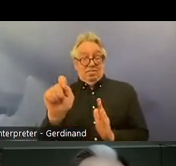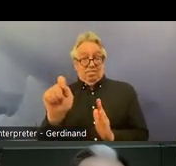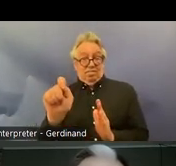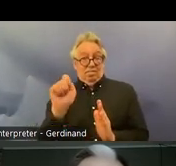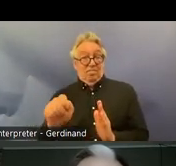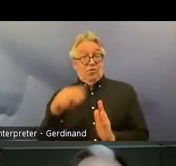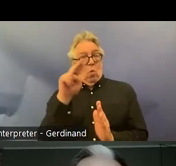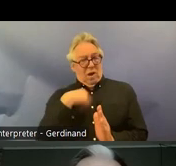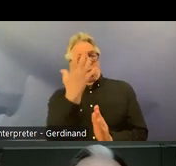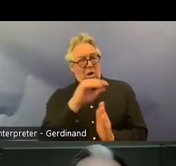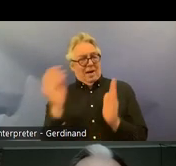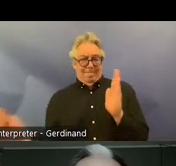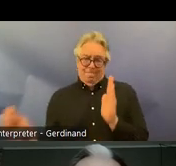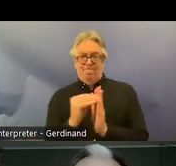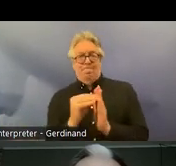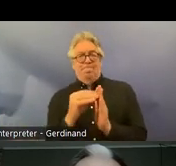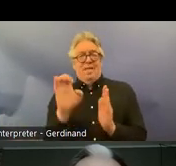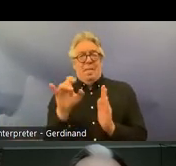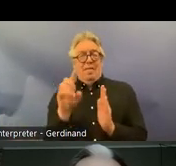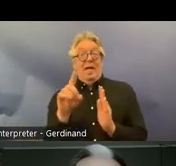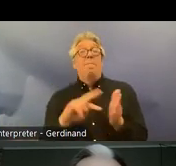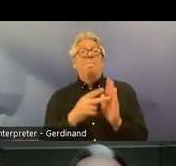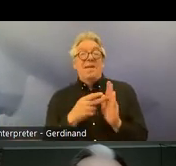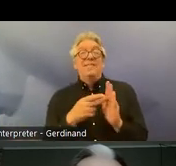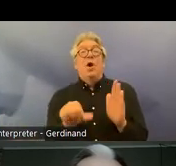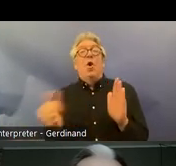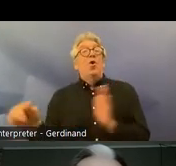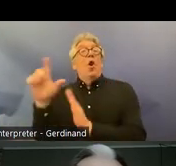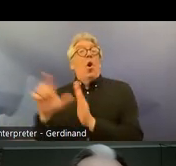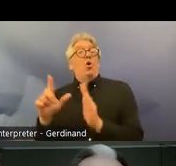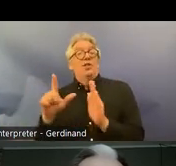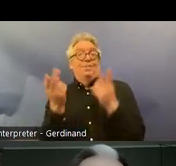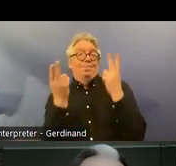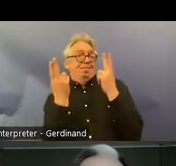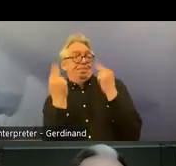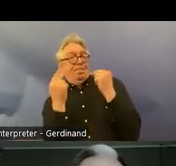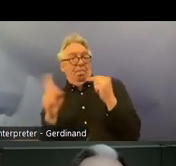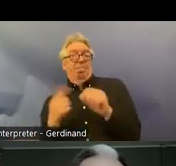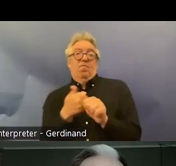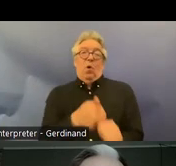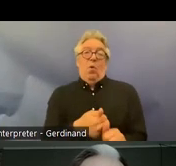legislation but I think we also need to um realize that incorporation is not a